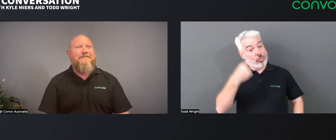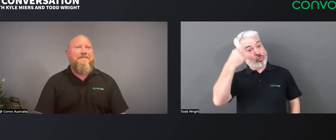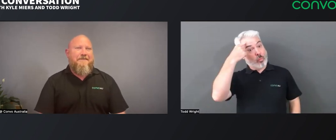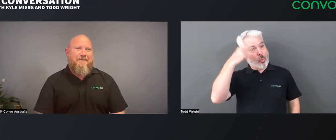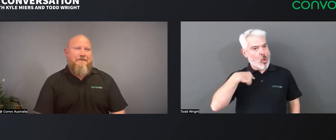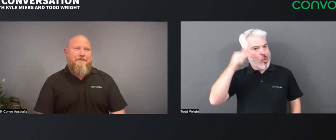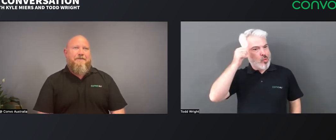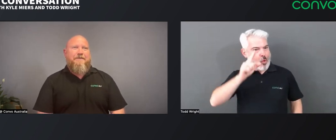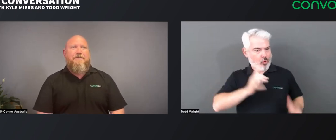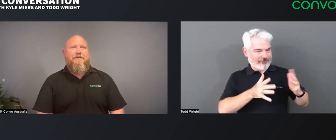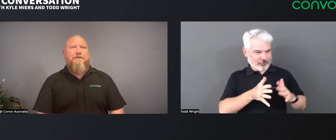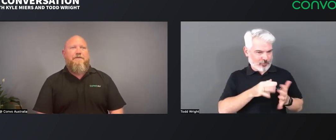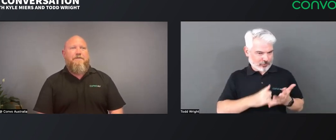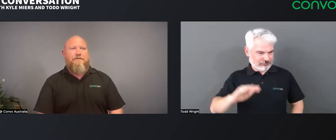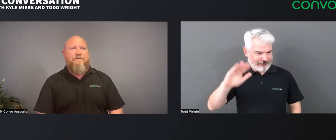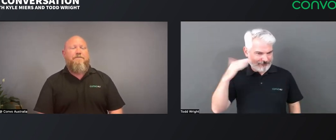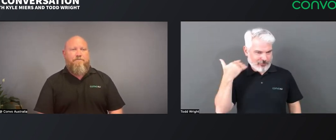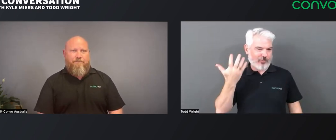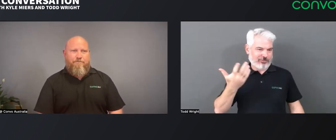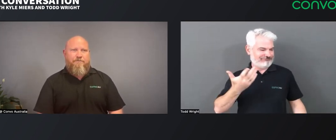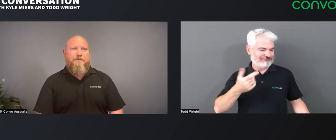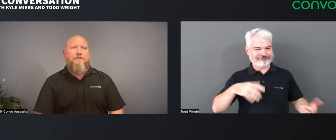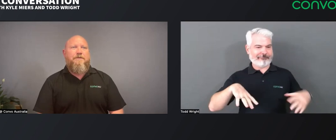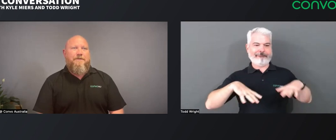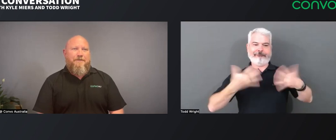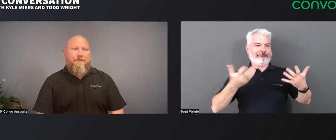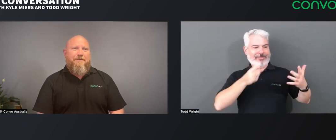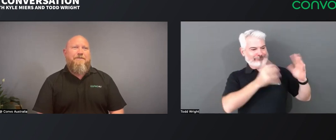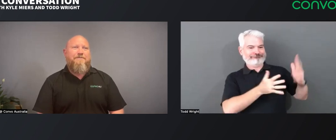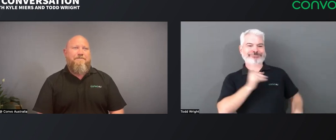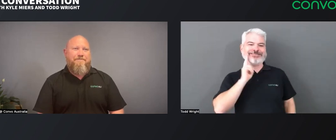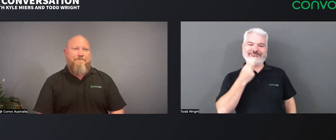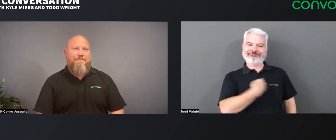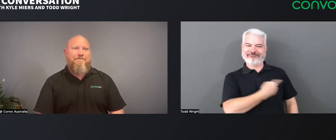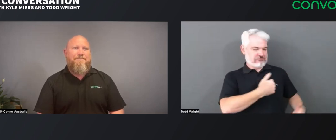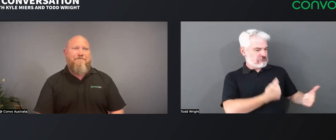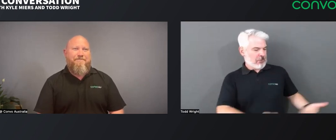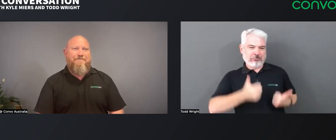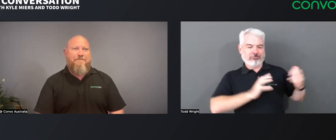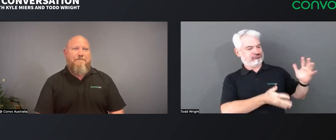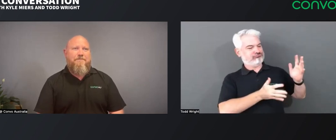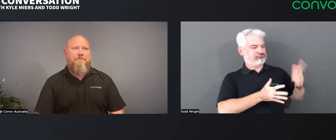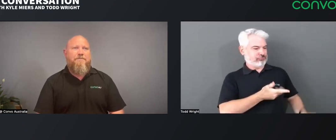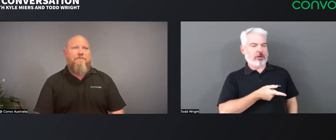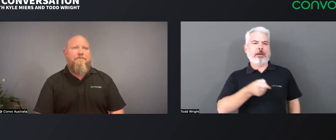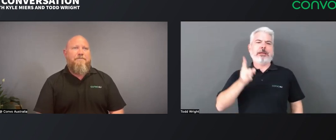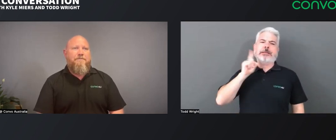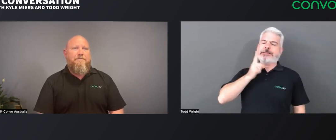I thought that I knew what a conversation was in the past, just that automatic connection with the deaf person, chatting in Auslan,